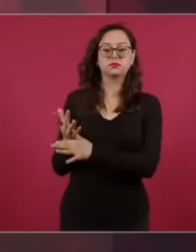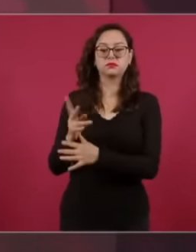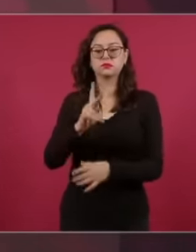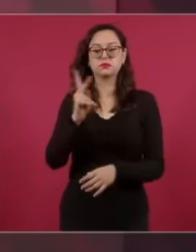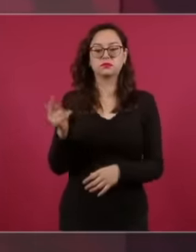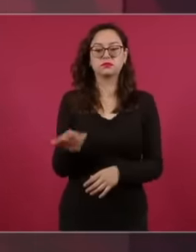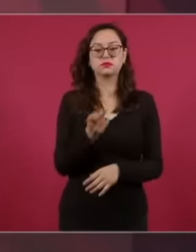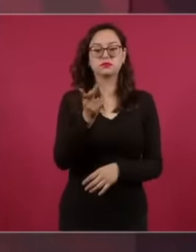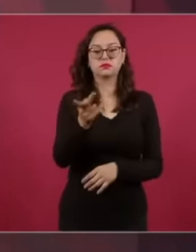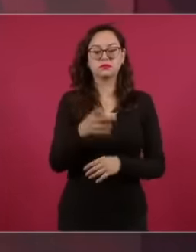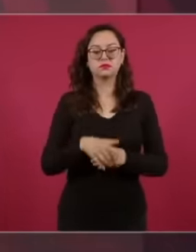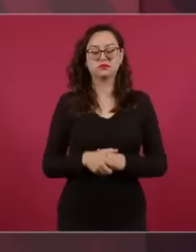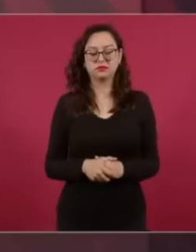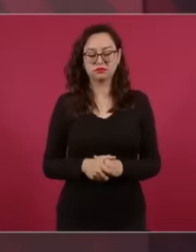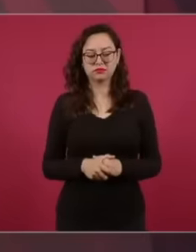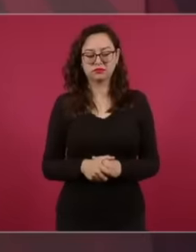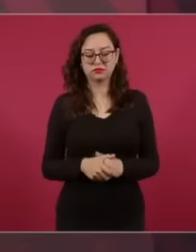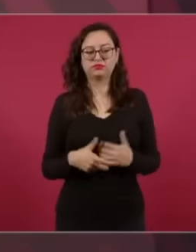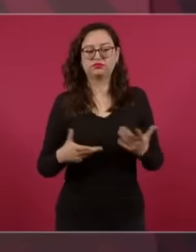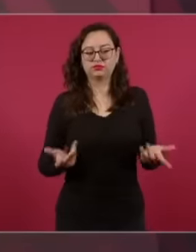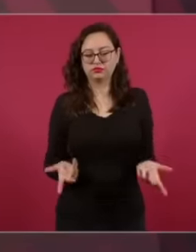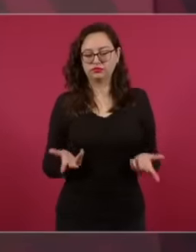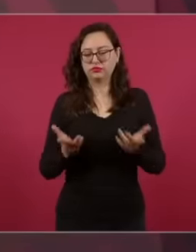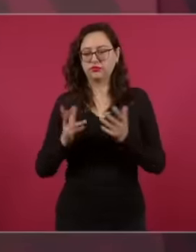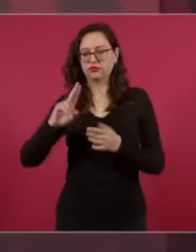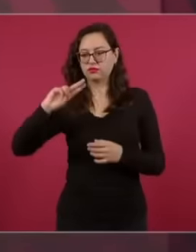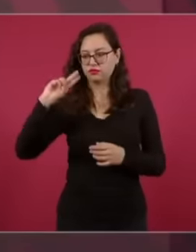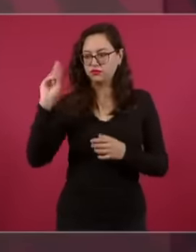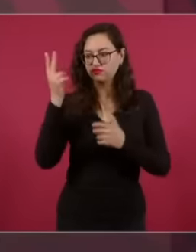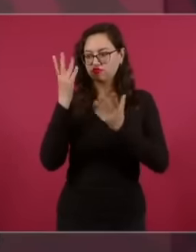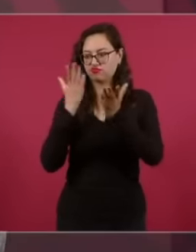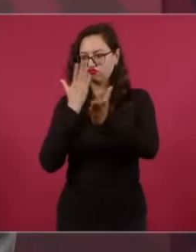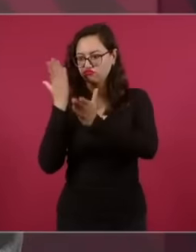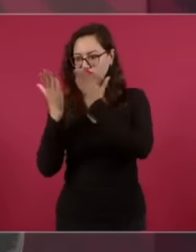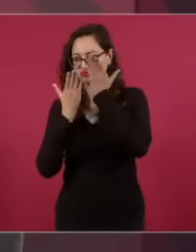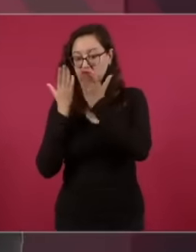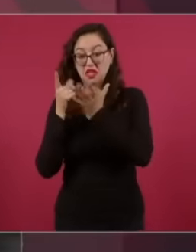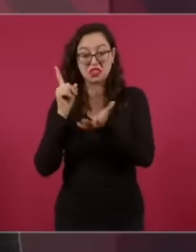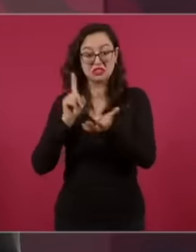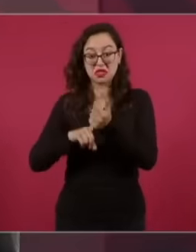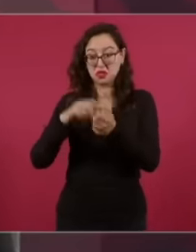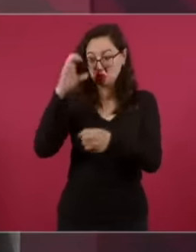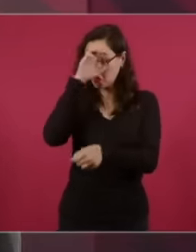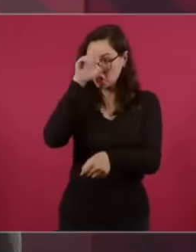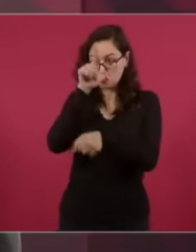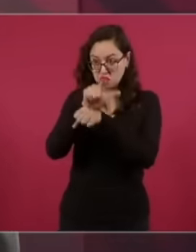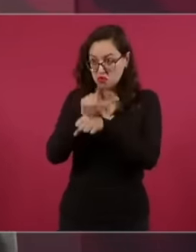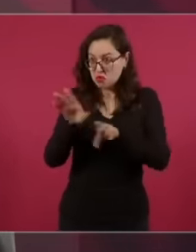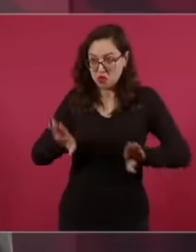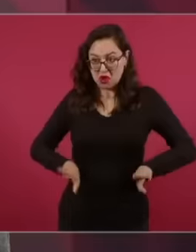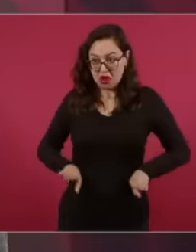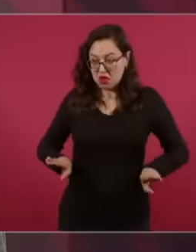values in the family or in